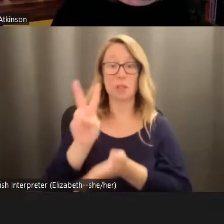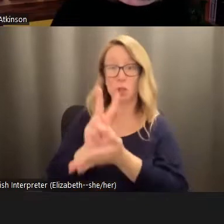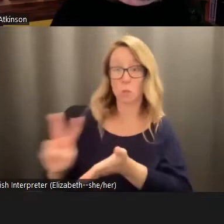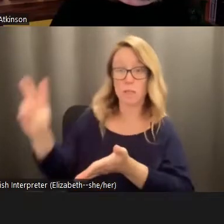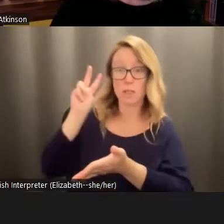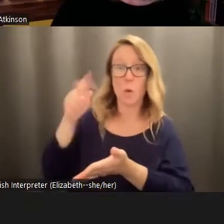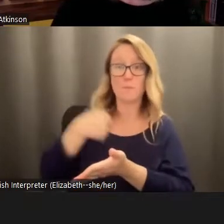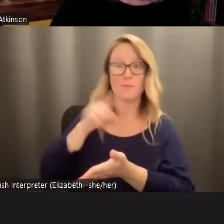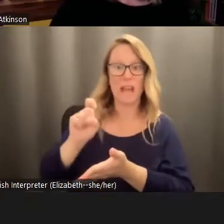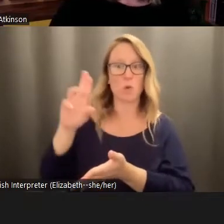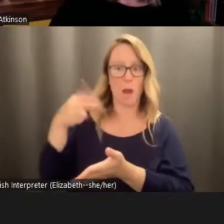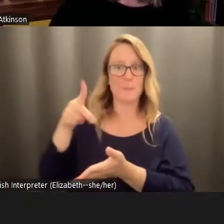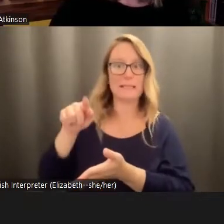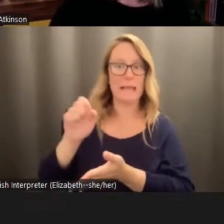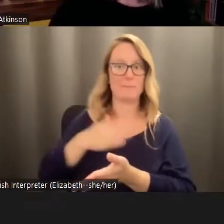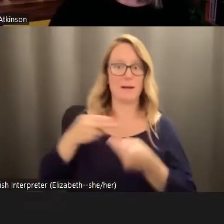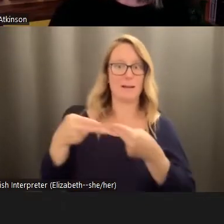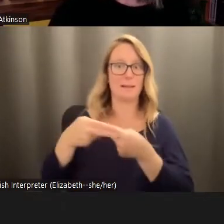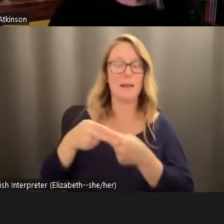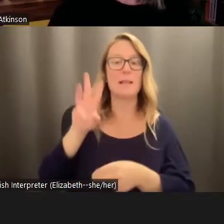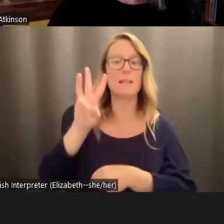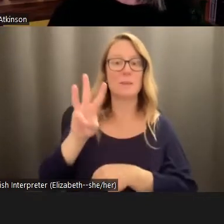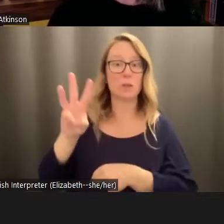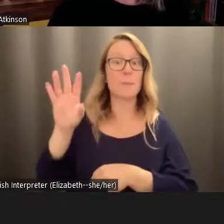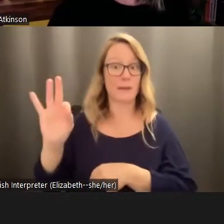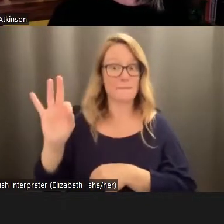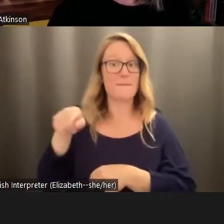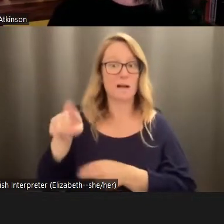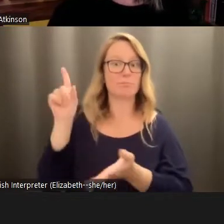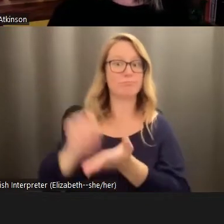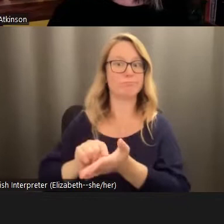to update this slide when the WWF issued its new report on